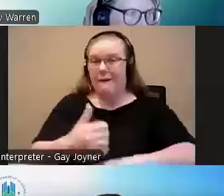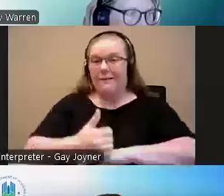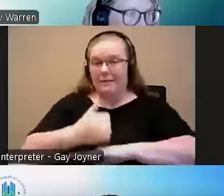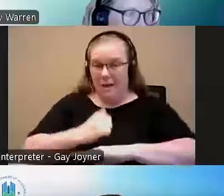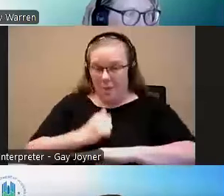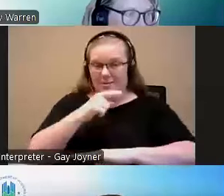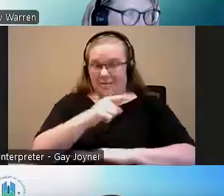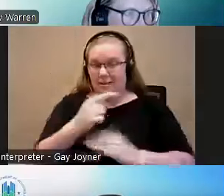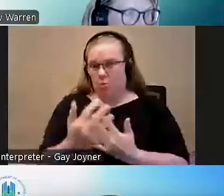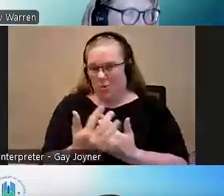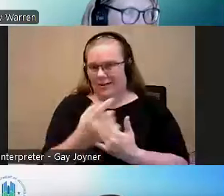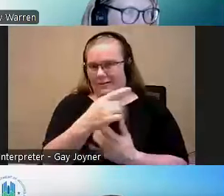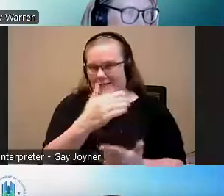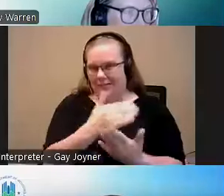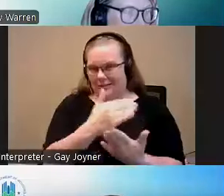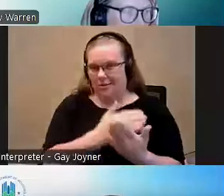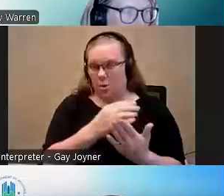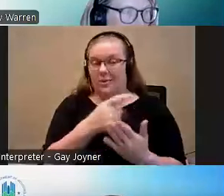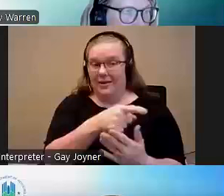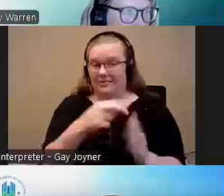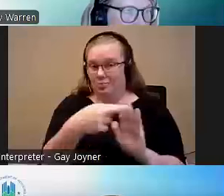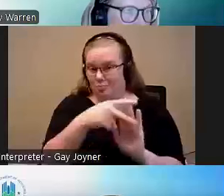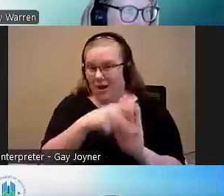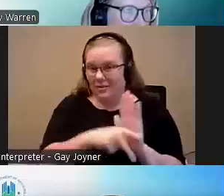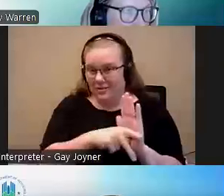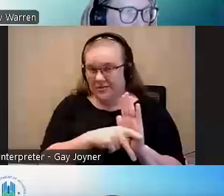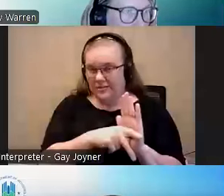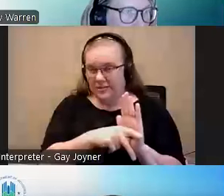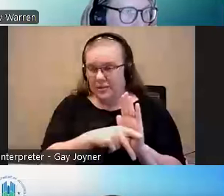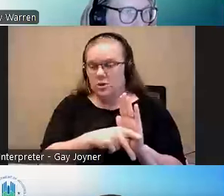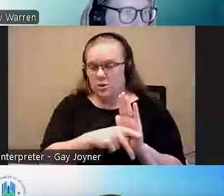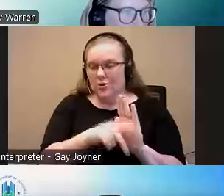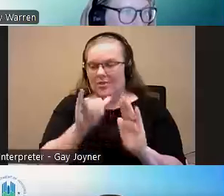shorten the amount of time which would ensure the people able to transition quickly from that